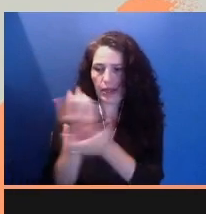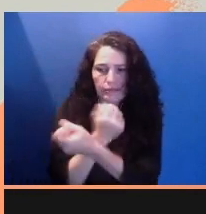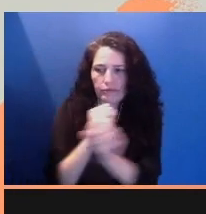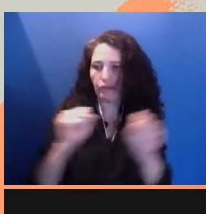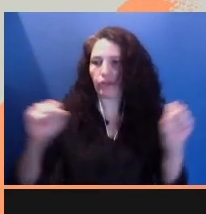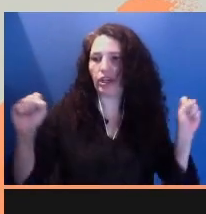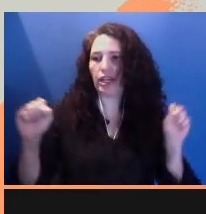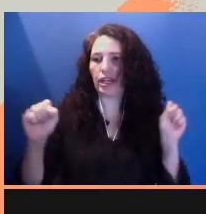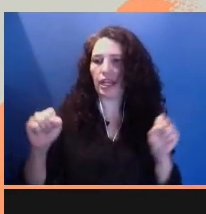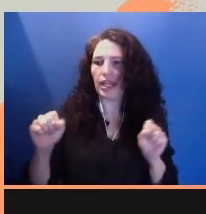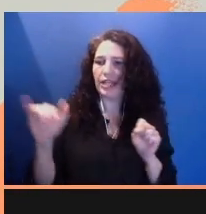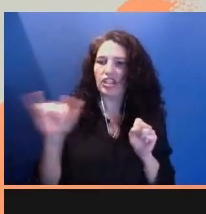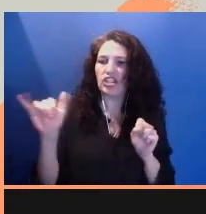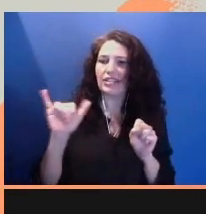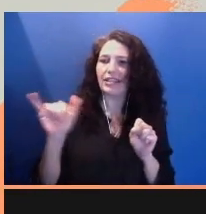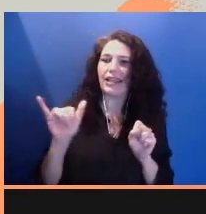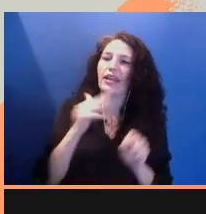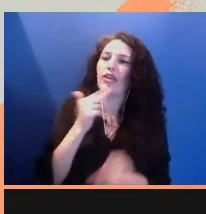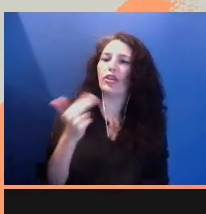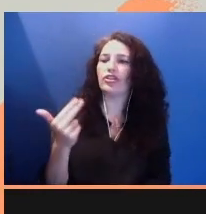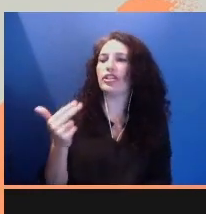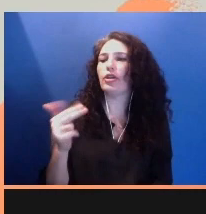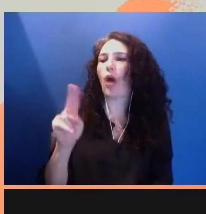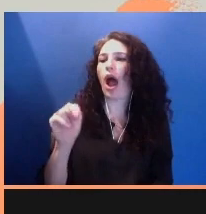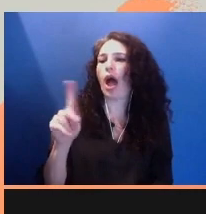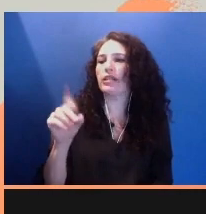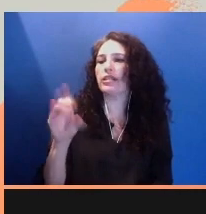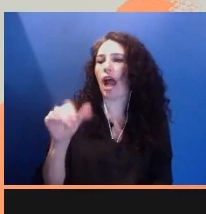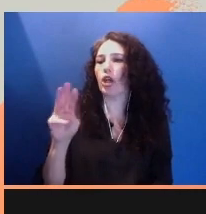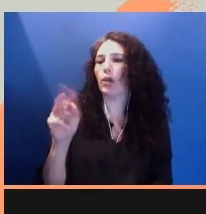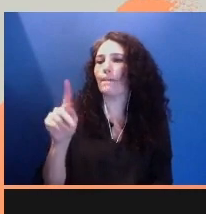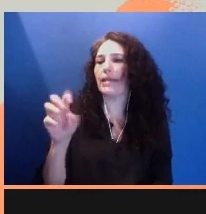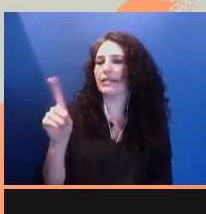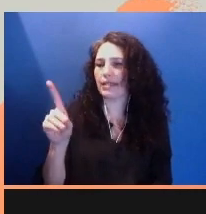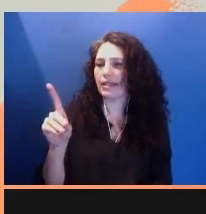a 13-year-old undocumented US Latinx girl in New York's El